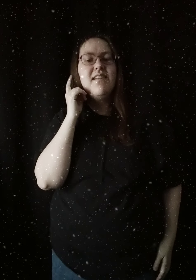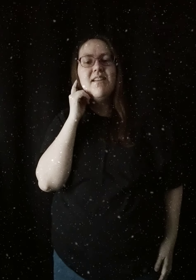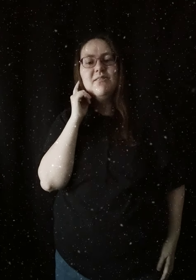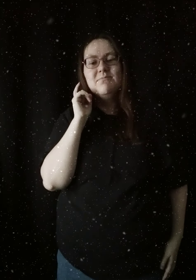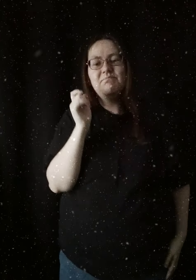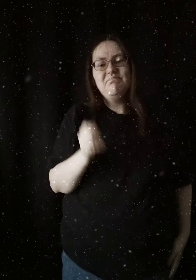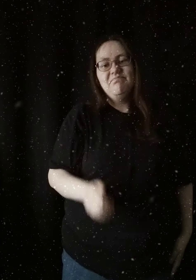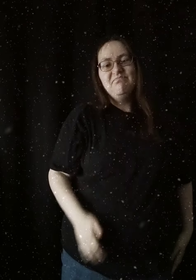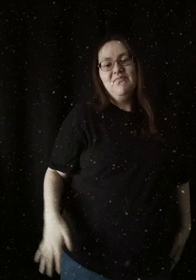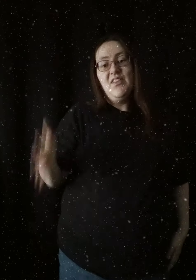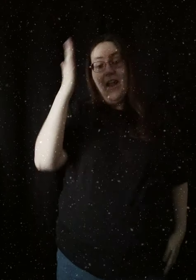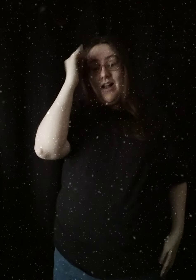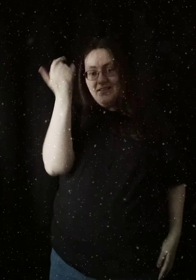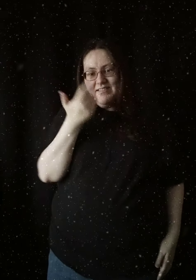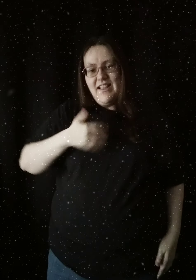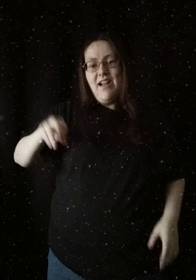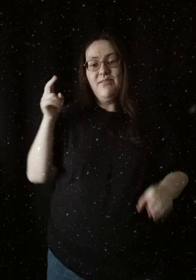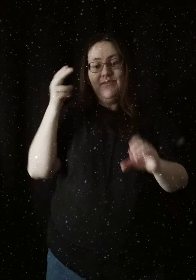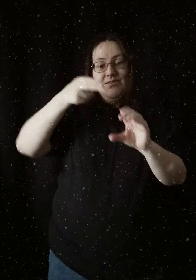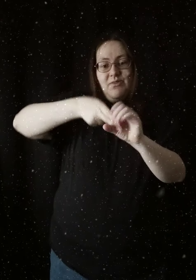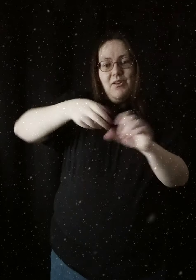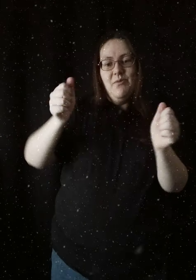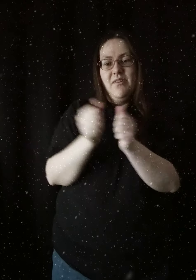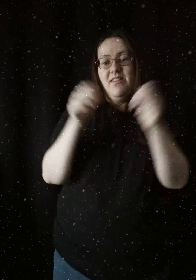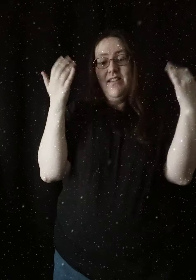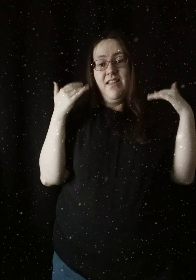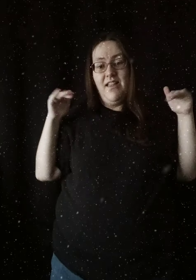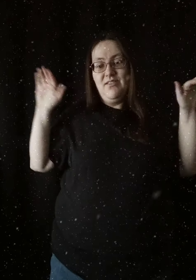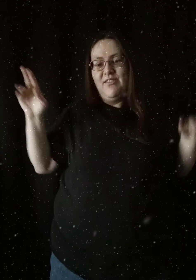'Cause I'll join with angels singing